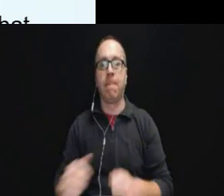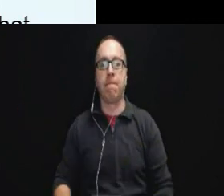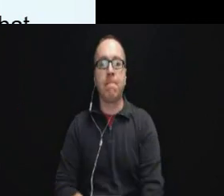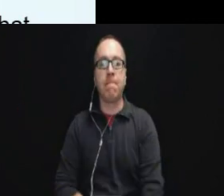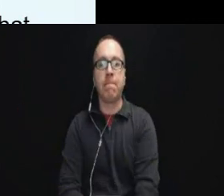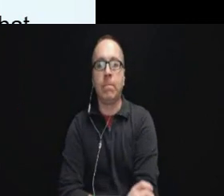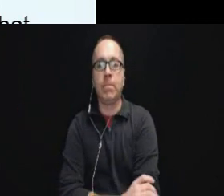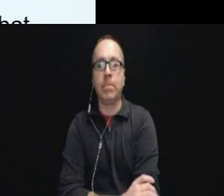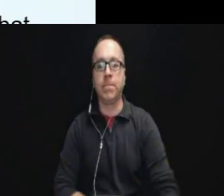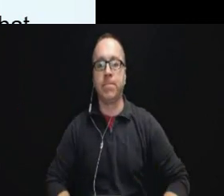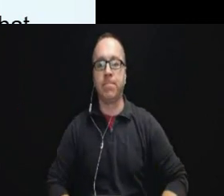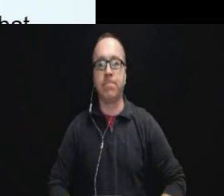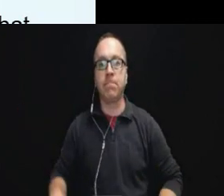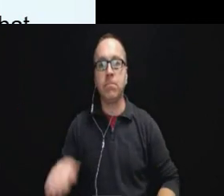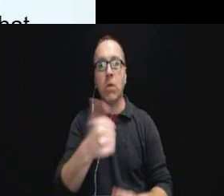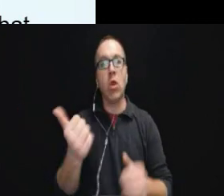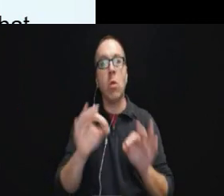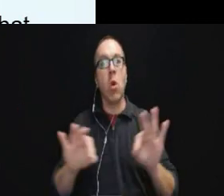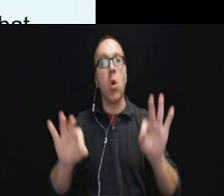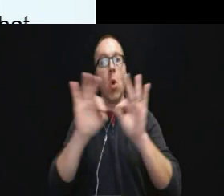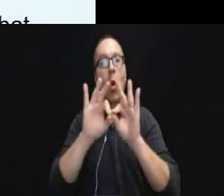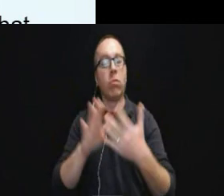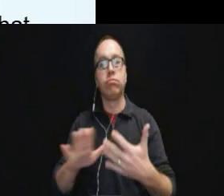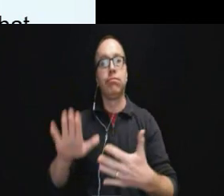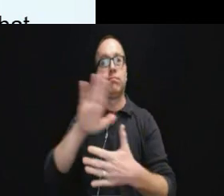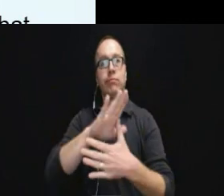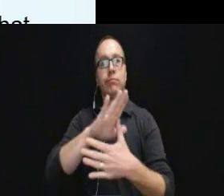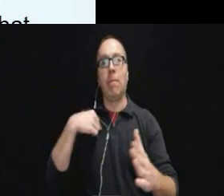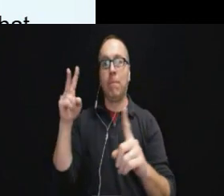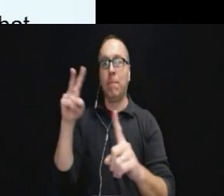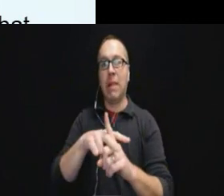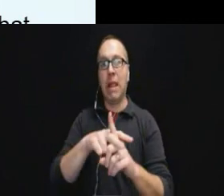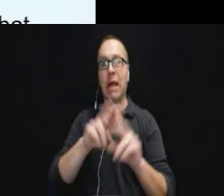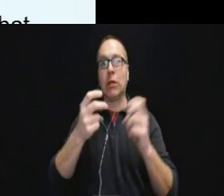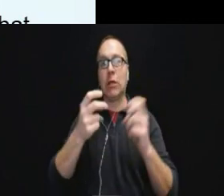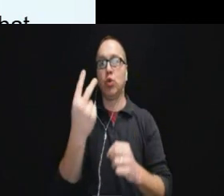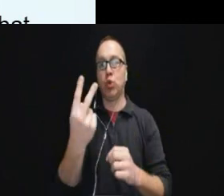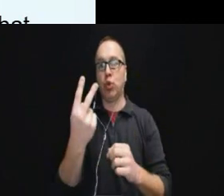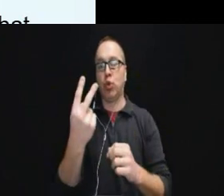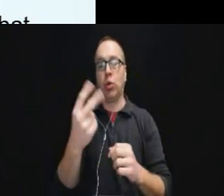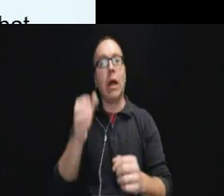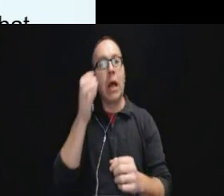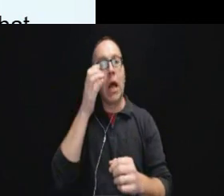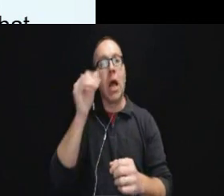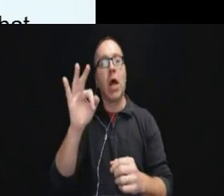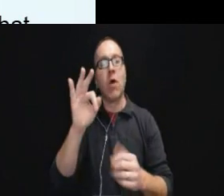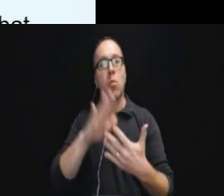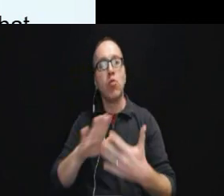So another important principle that we apply for Title II entities is this concept of primary consideration.